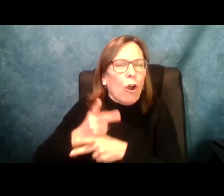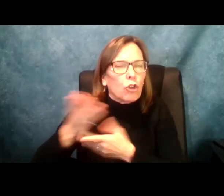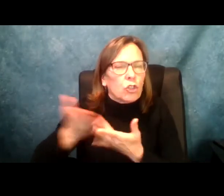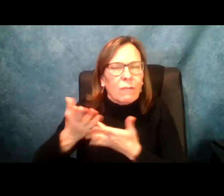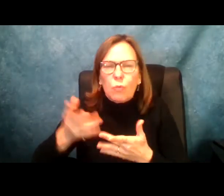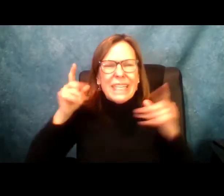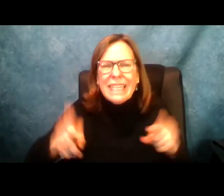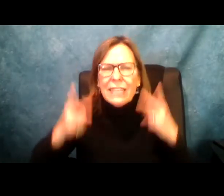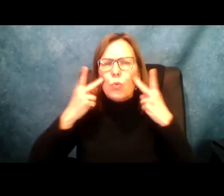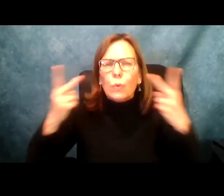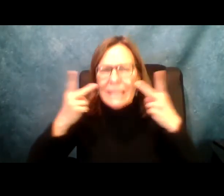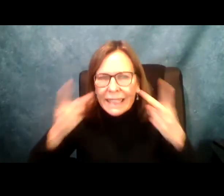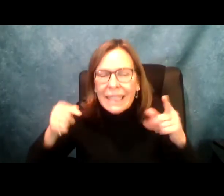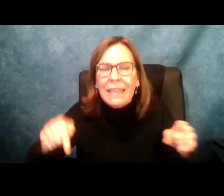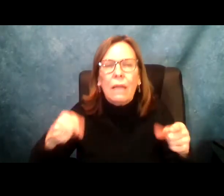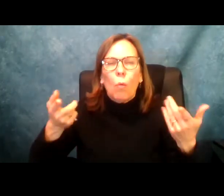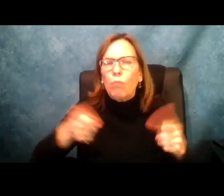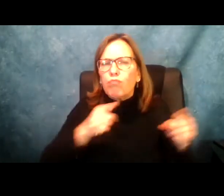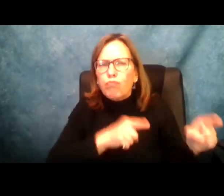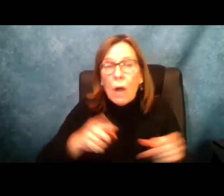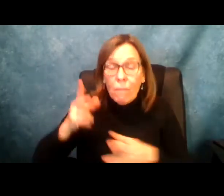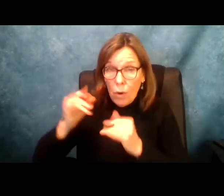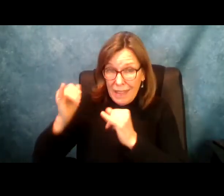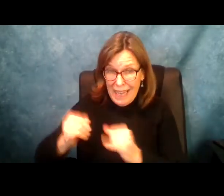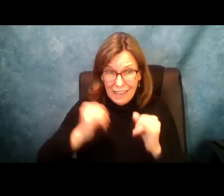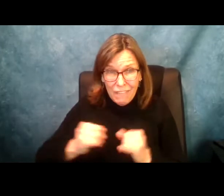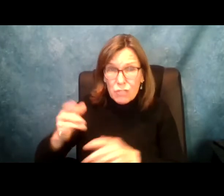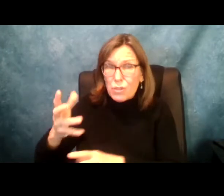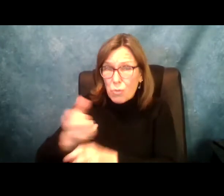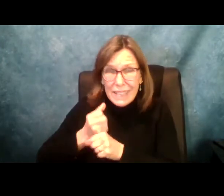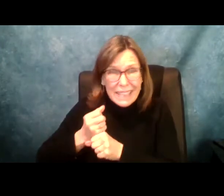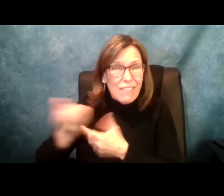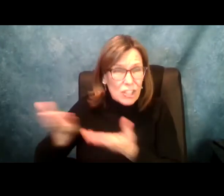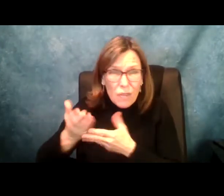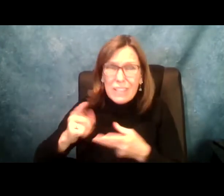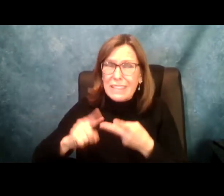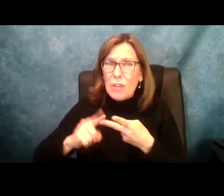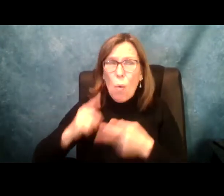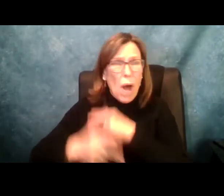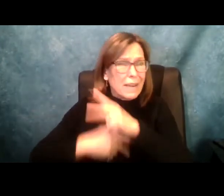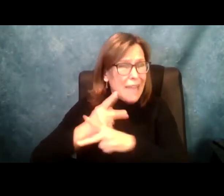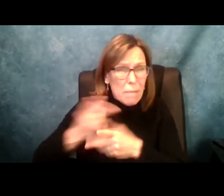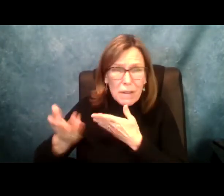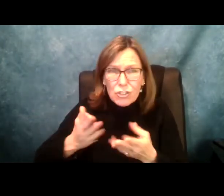home care services in New York state. This makes it really difficult to know the number of individuals receiving home